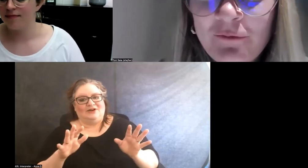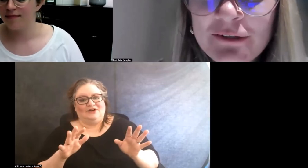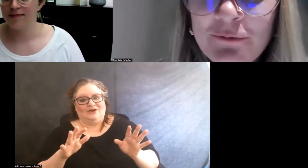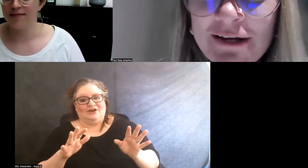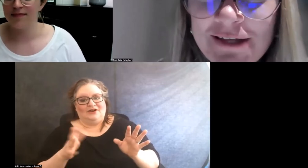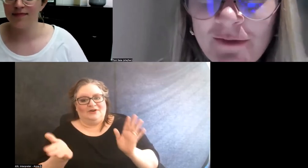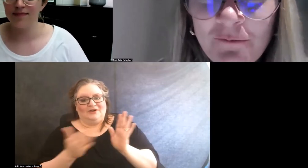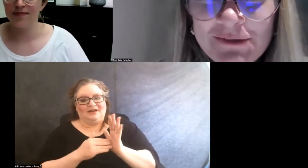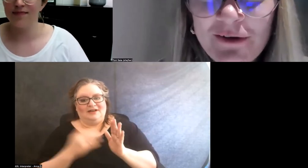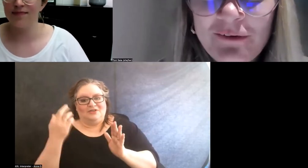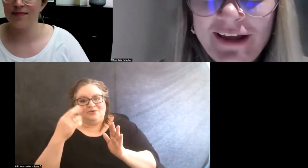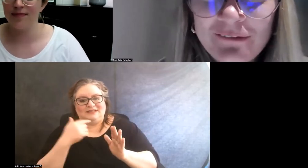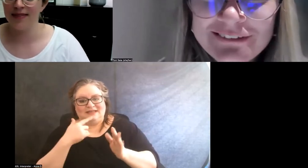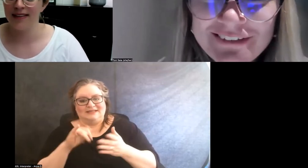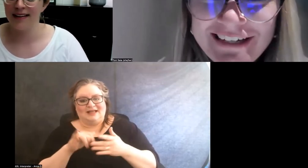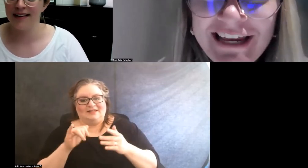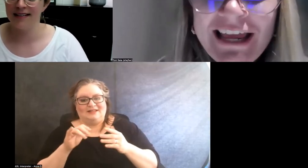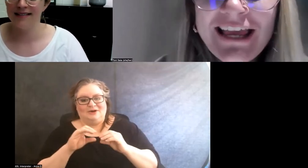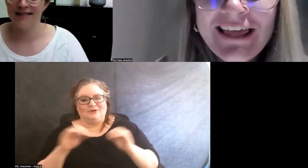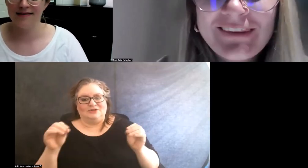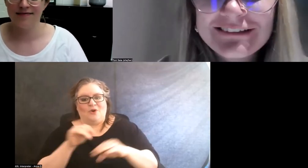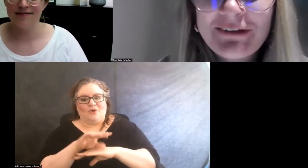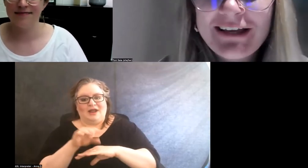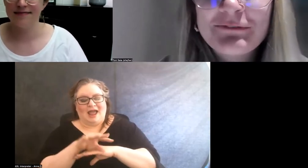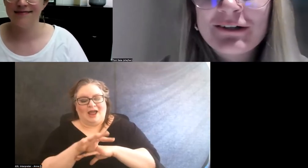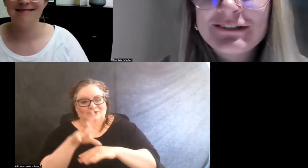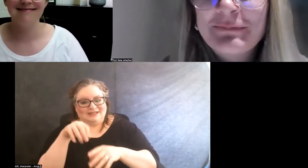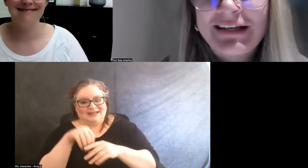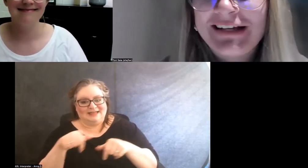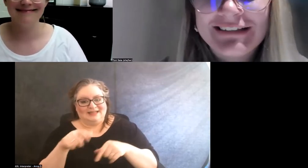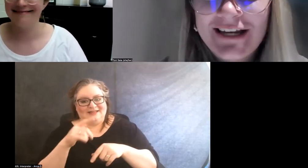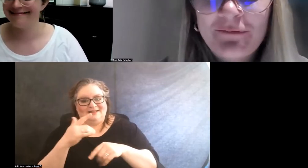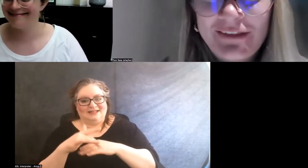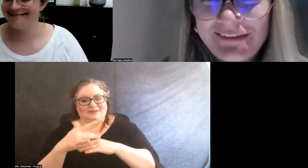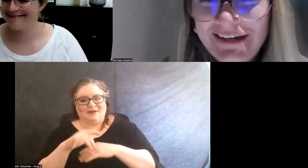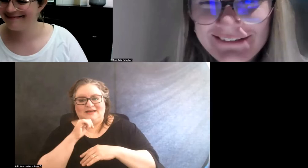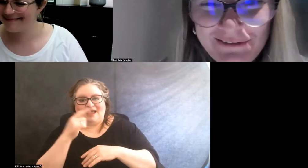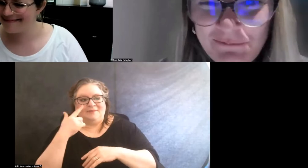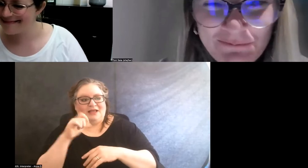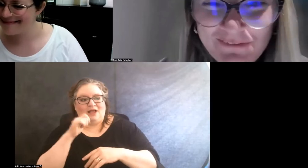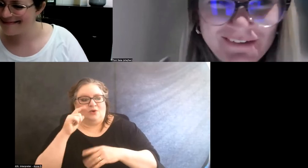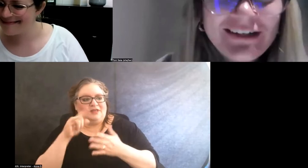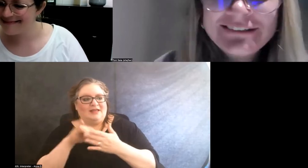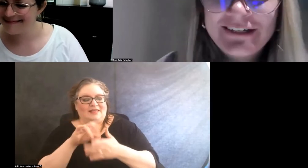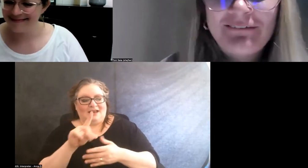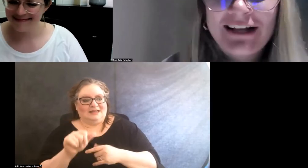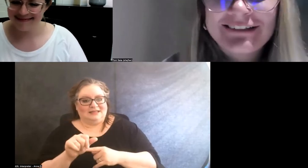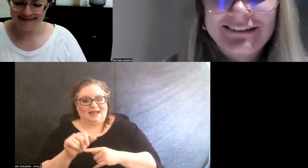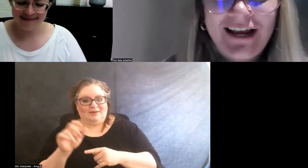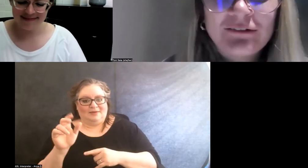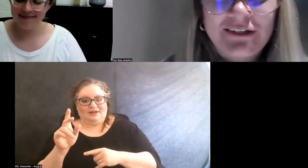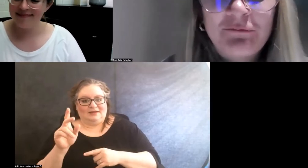the reason why I said that there was no counseling in this space wasn't because I don't think that disabled people should have access to counseling.